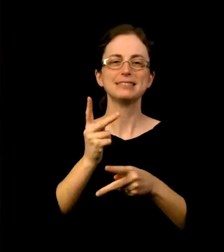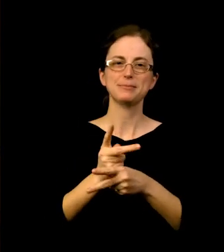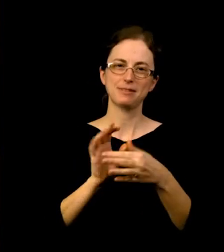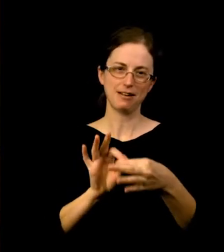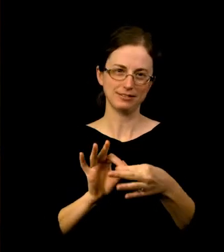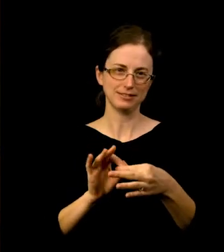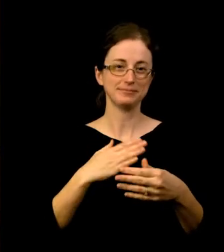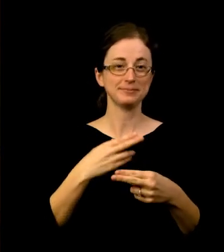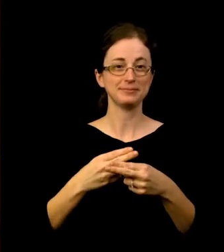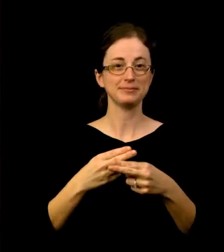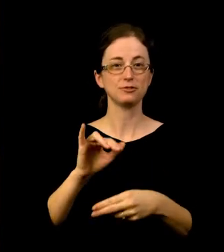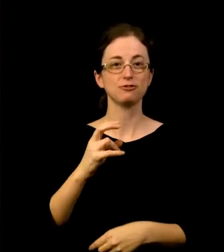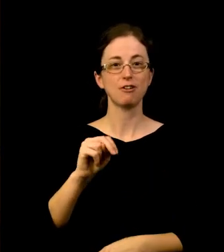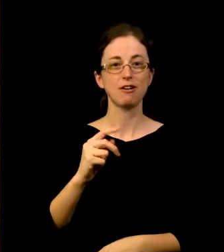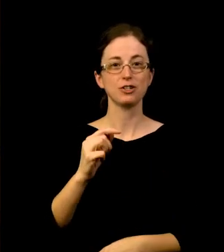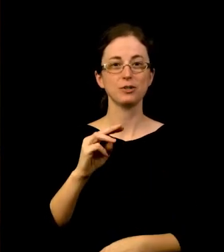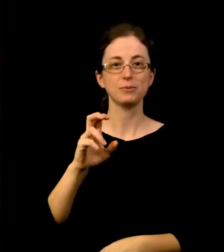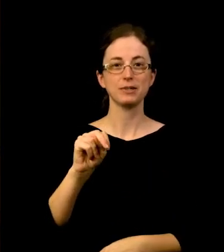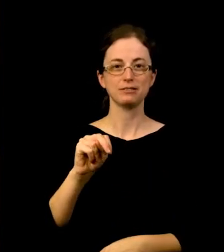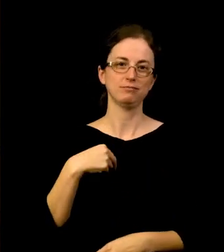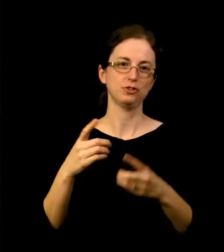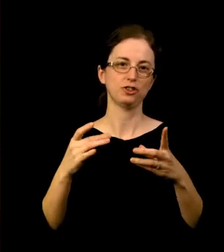Director of Community Philanthropy for the Museum and the Film Center.